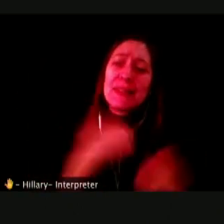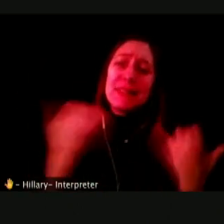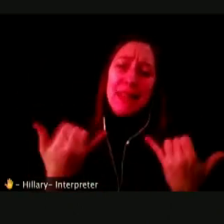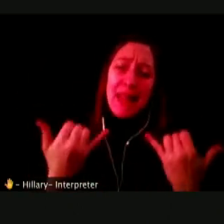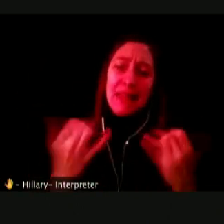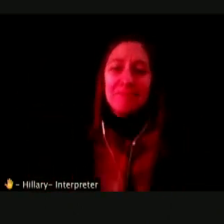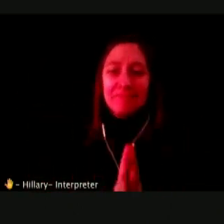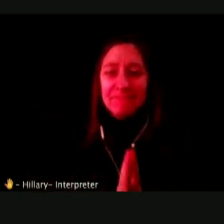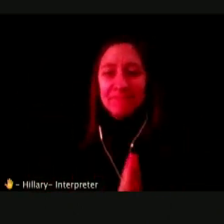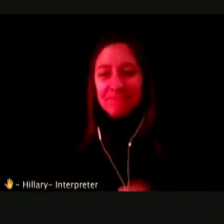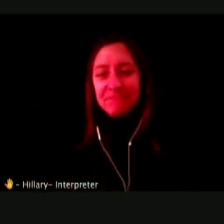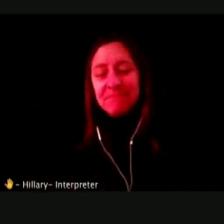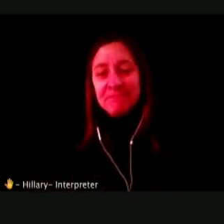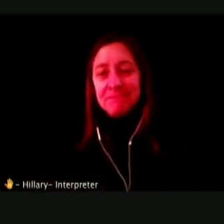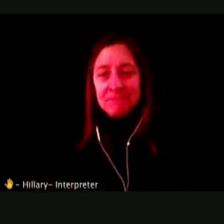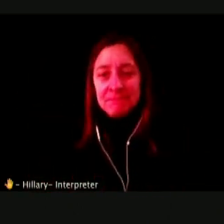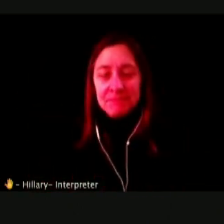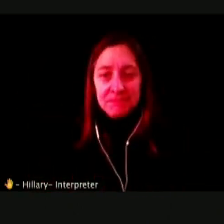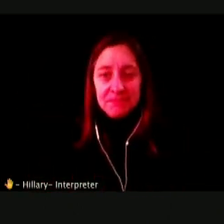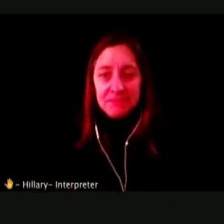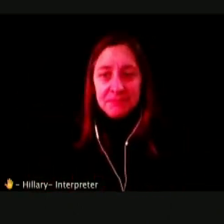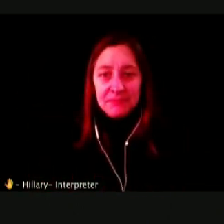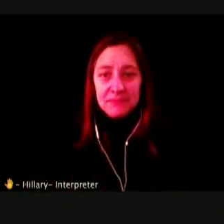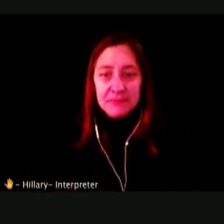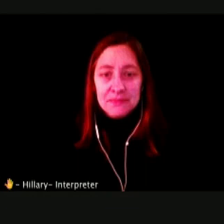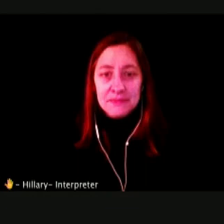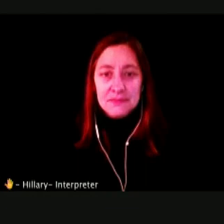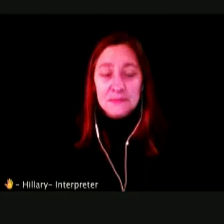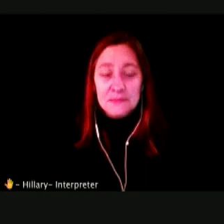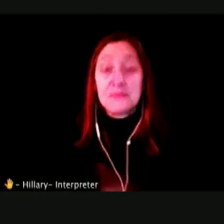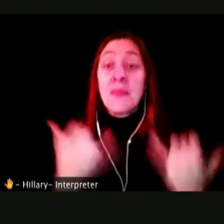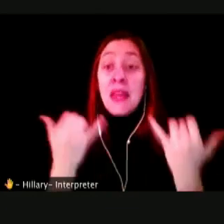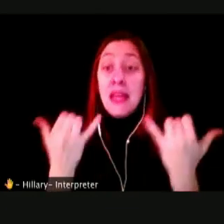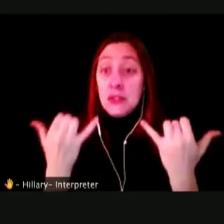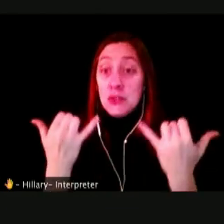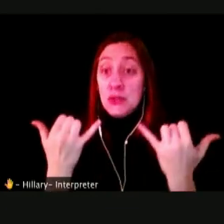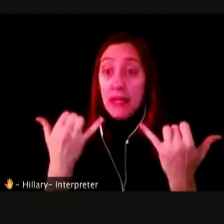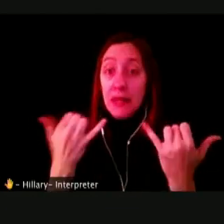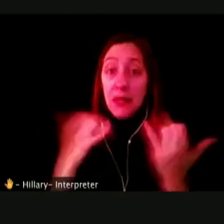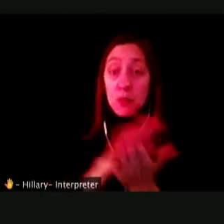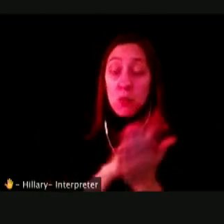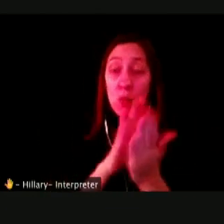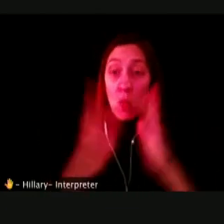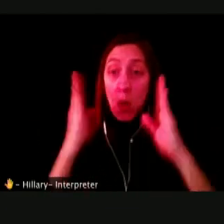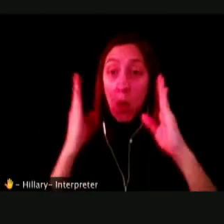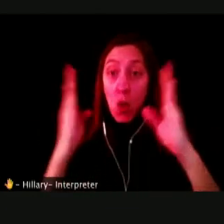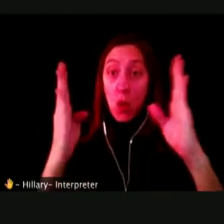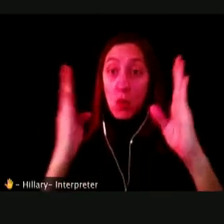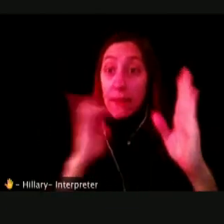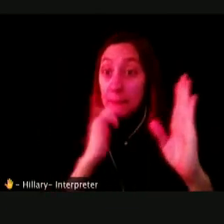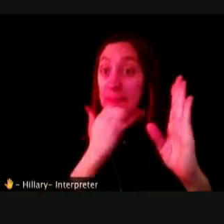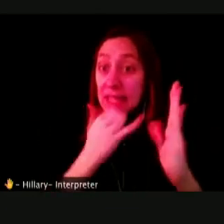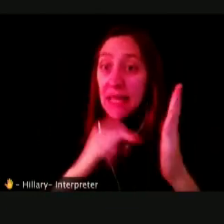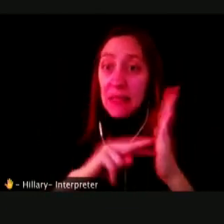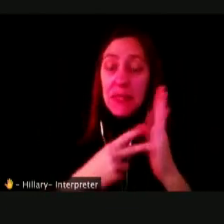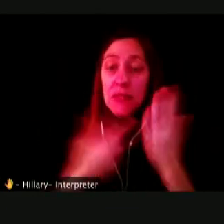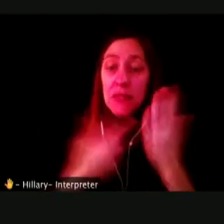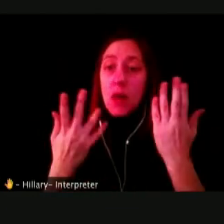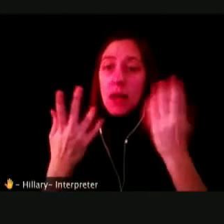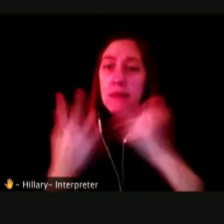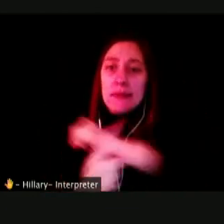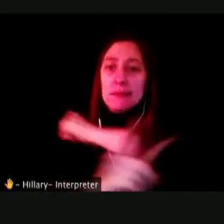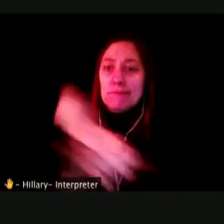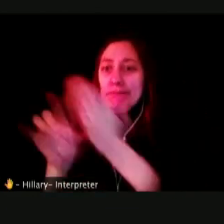IN TODAY'S SCHOOLS, STUDENTS CAN GET SUSPENSION OR ARREST, BUT IT DOESN'T HAVE TO BE THAT